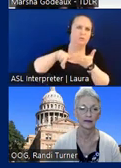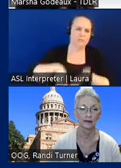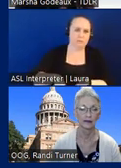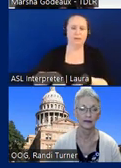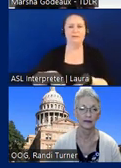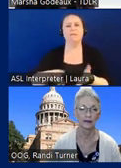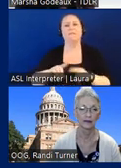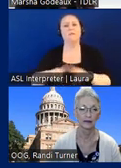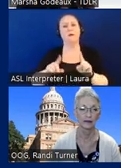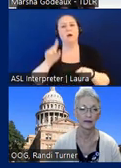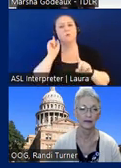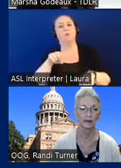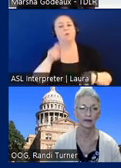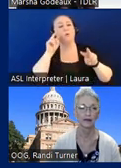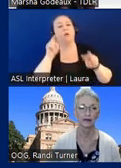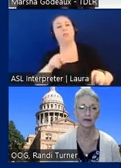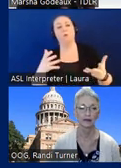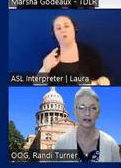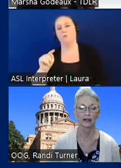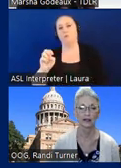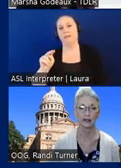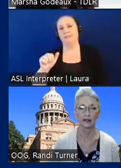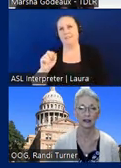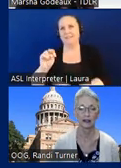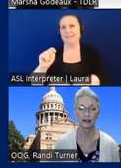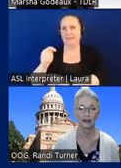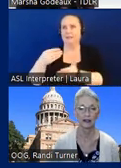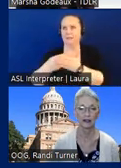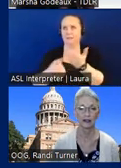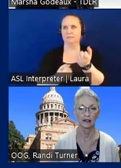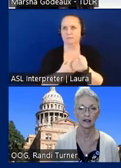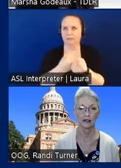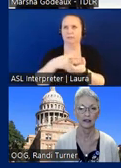and look at in the tenant funding project tenant funded project are the parts that the tenant has